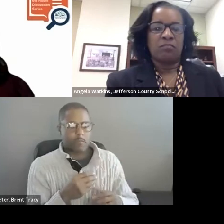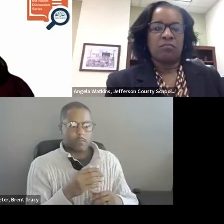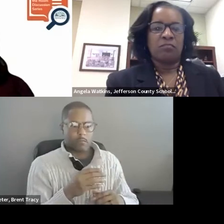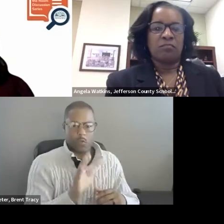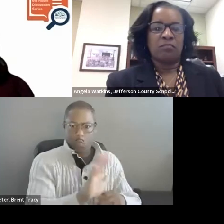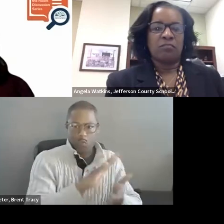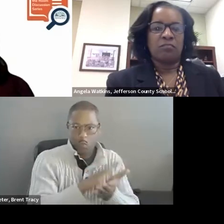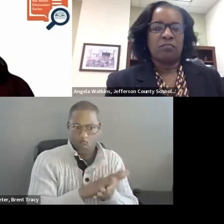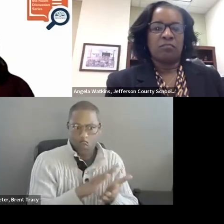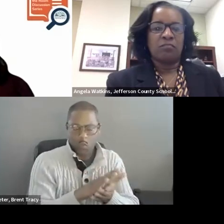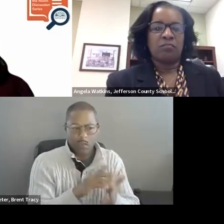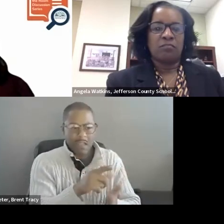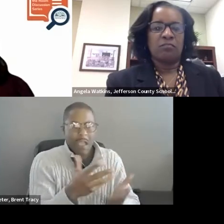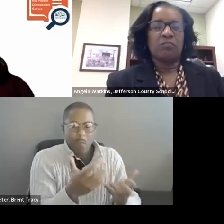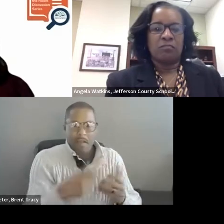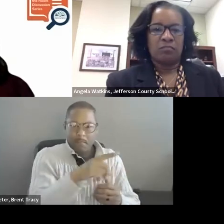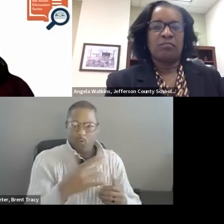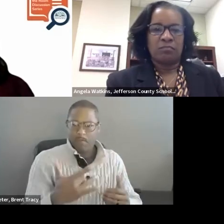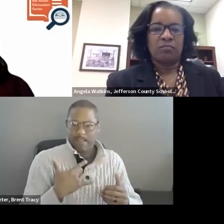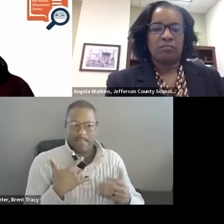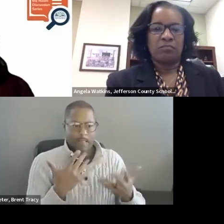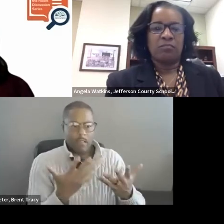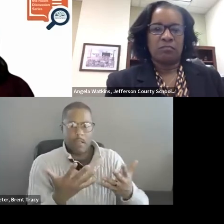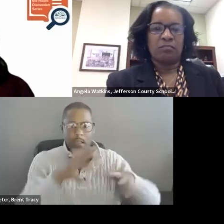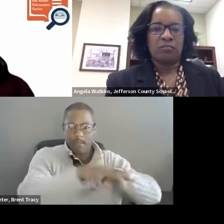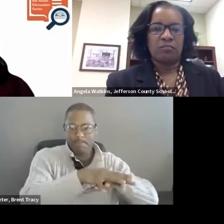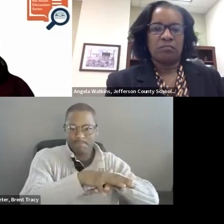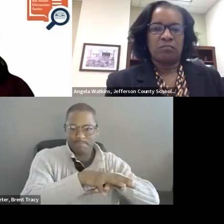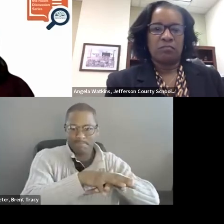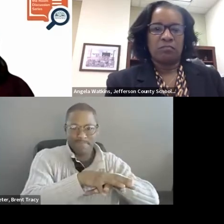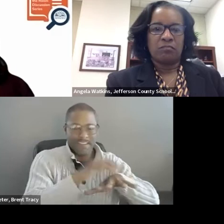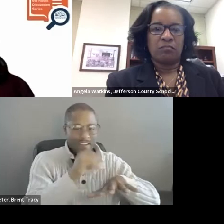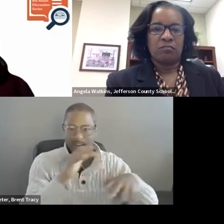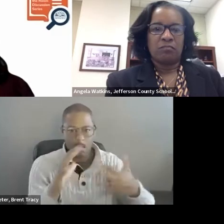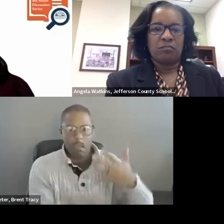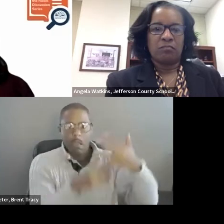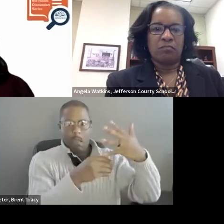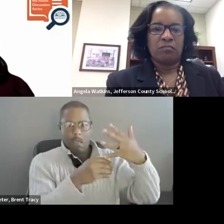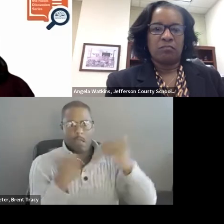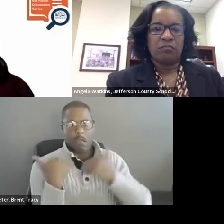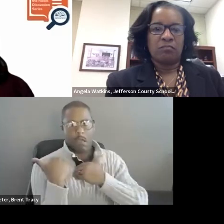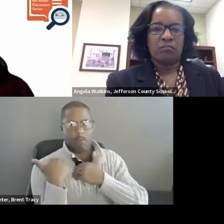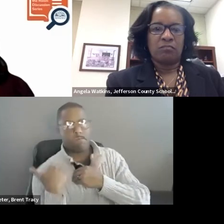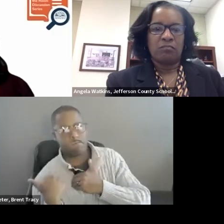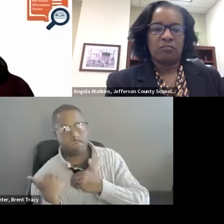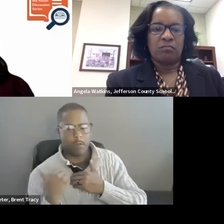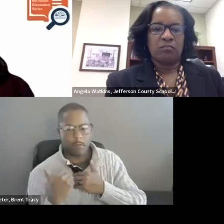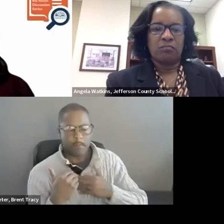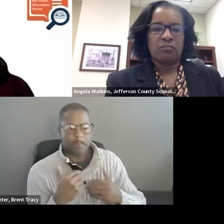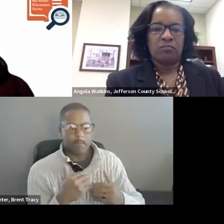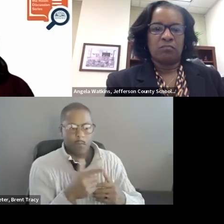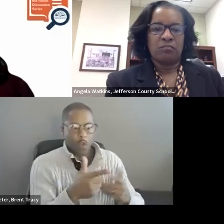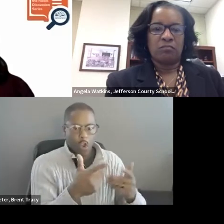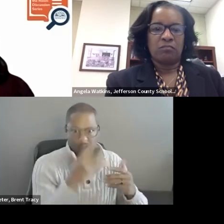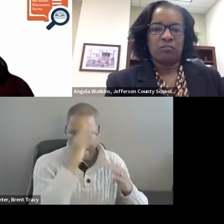feels attached to the other expectations that are being placed upon our leaders and teachers.